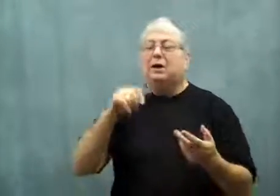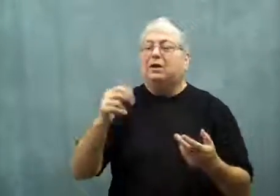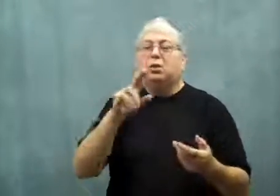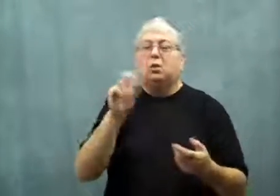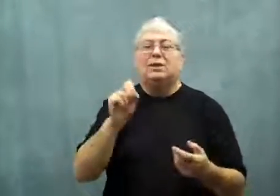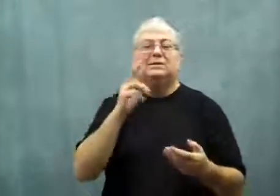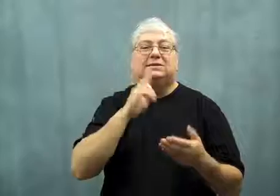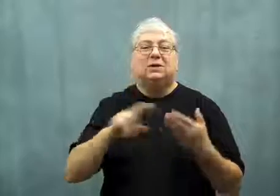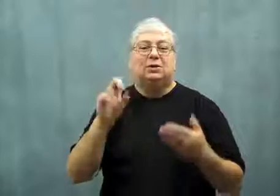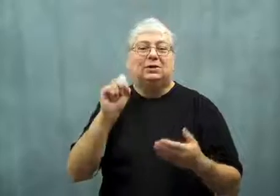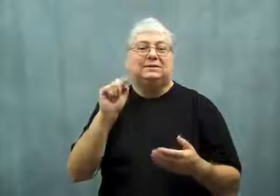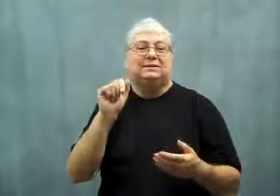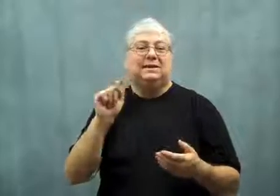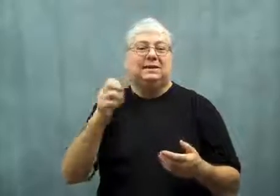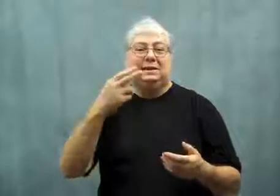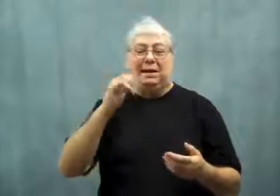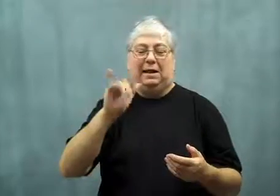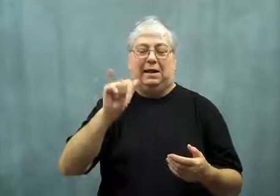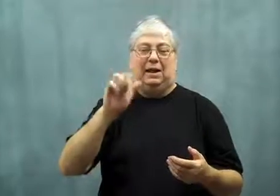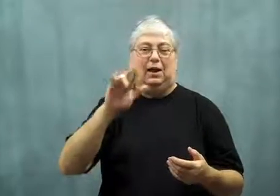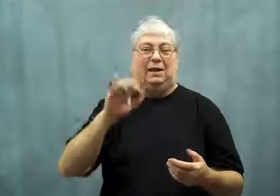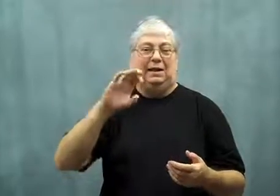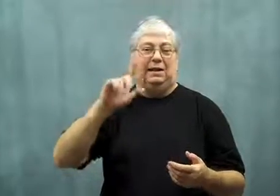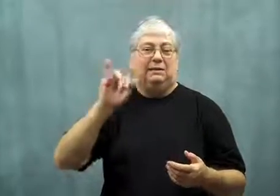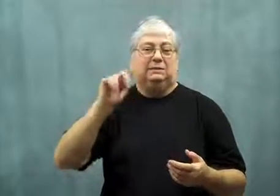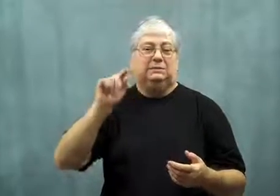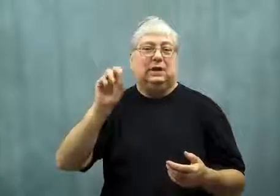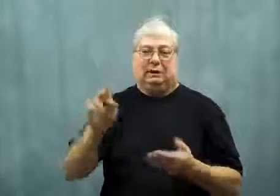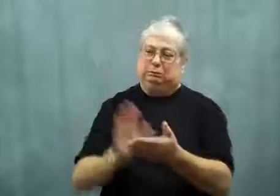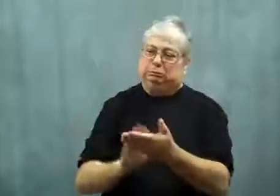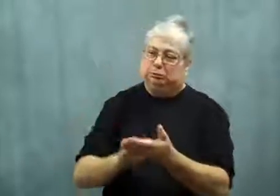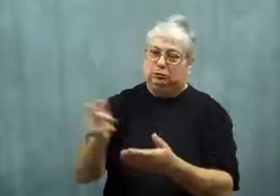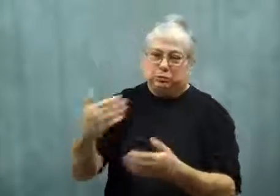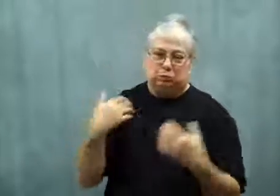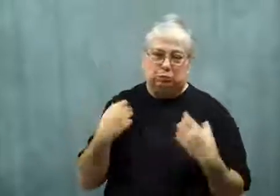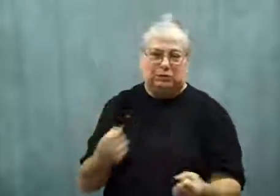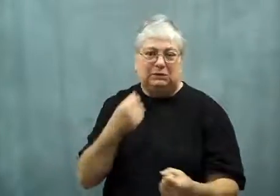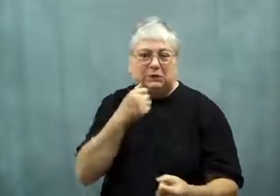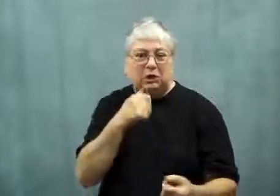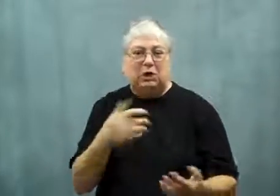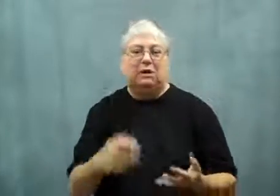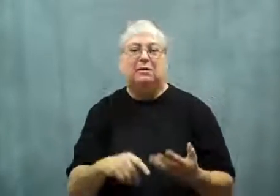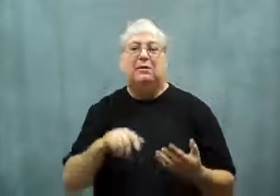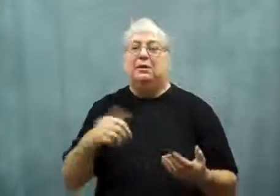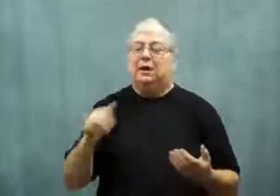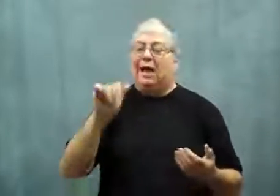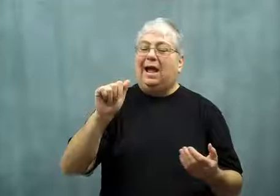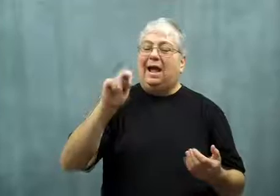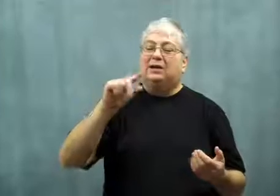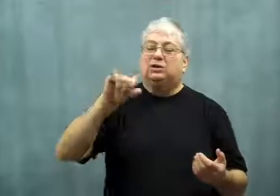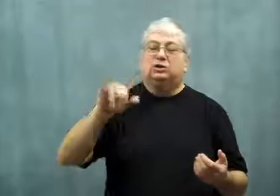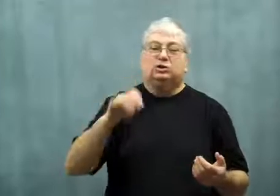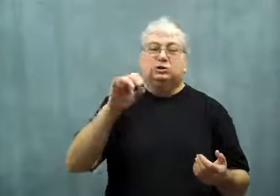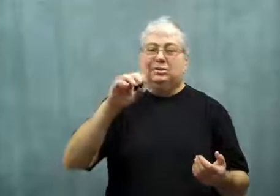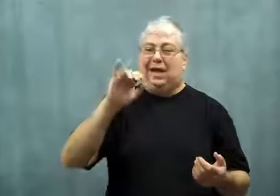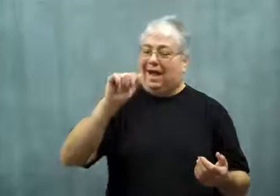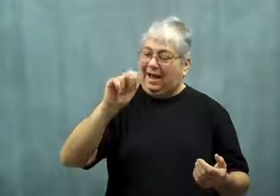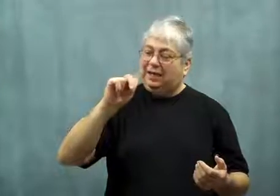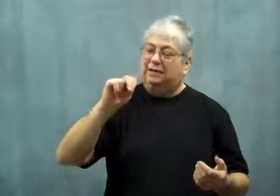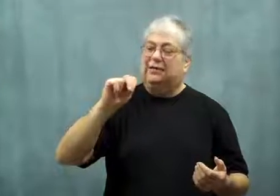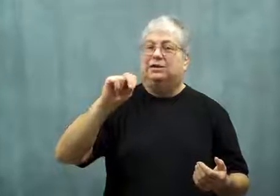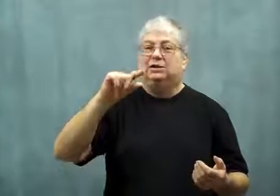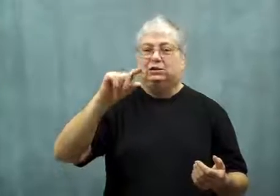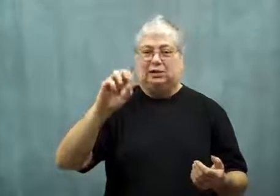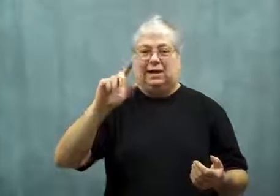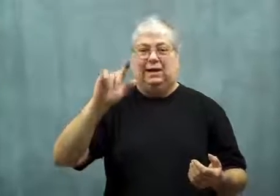U.S. Secretary of State Hillary Clinton has praised her bravery.